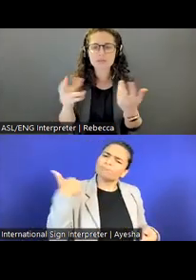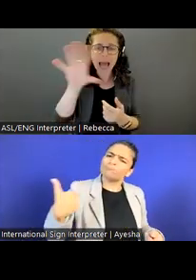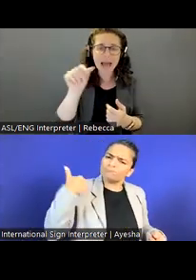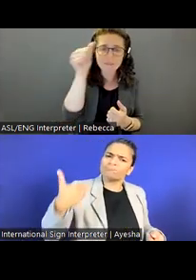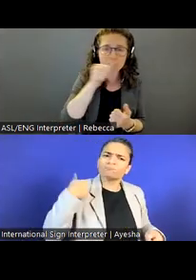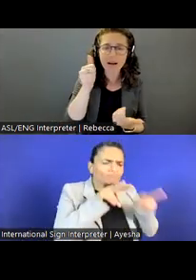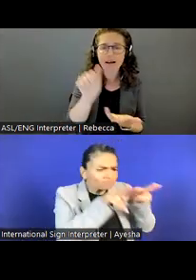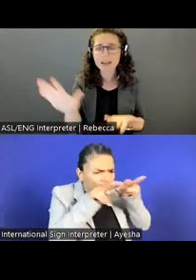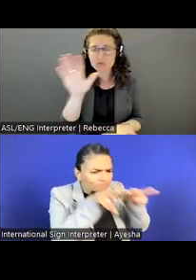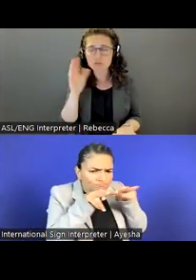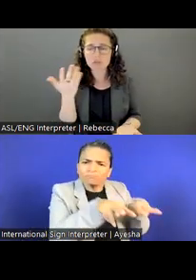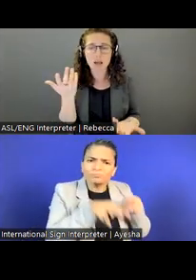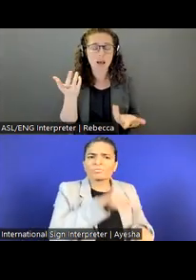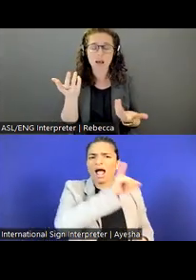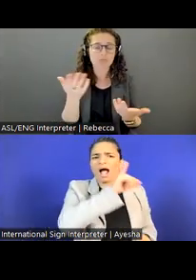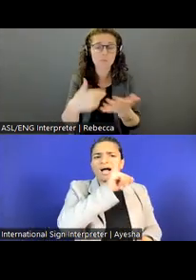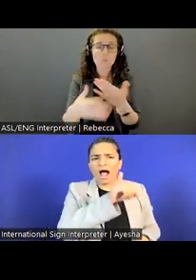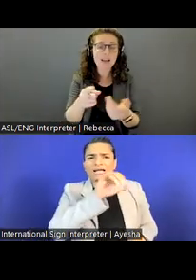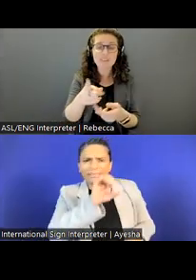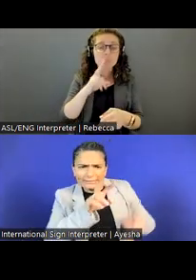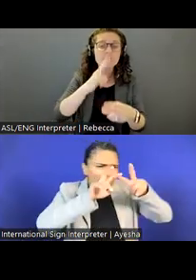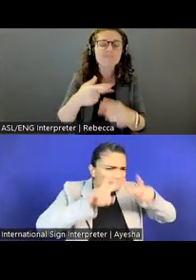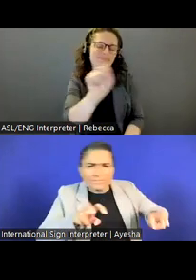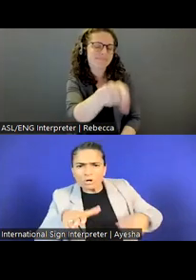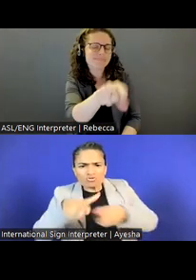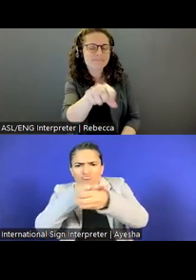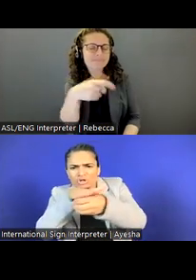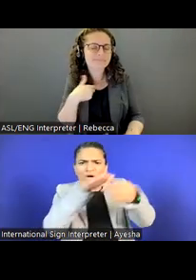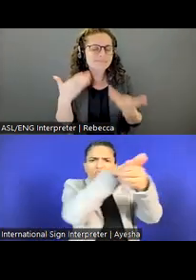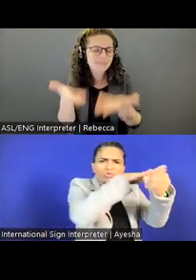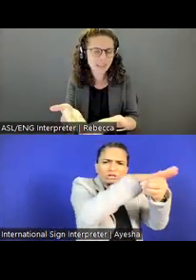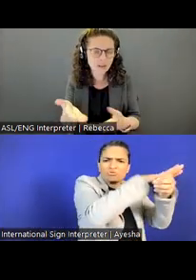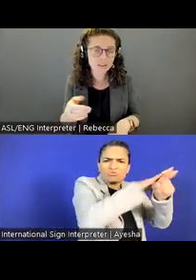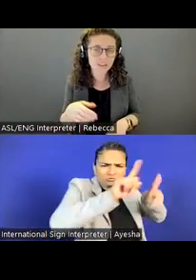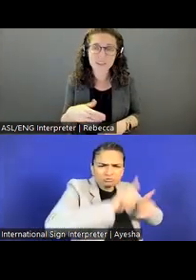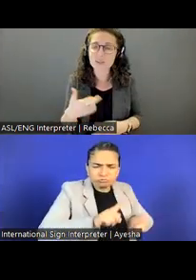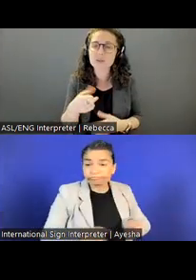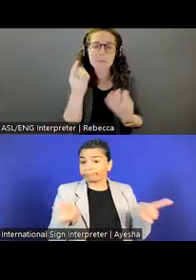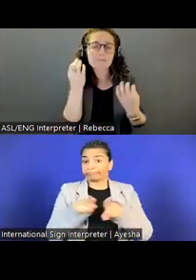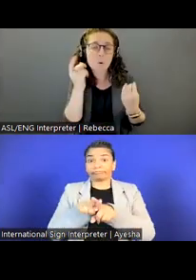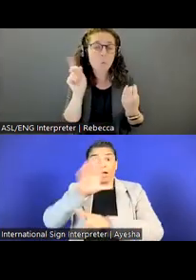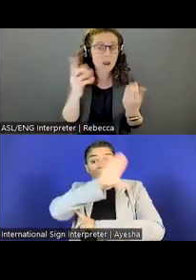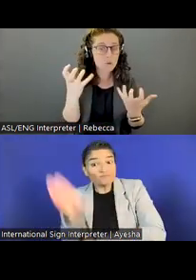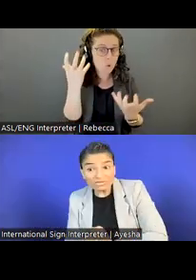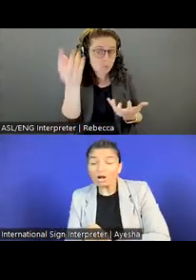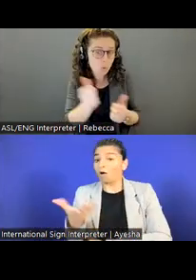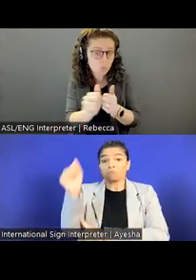Africa, Asia, you name it, we've been there! So just, you know, think about where you want to go in your career, and hopefully we can